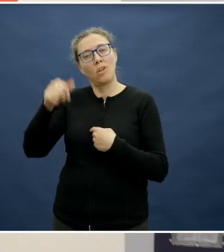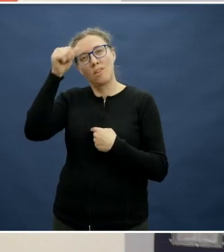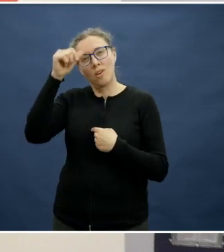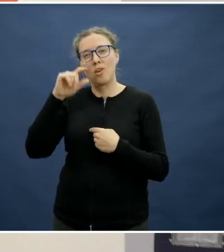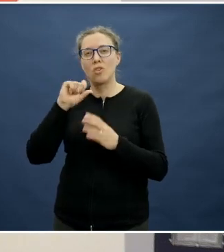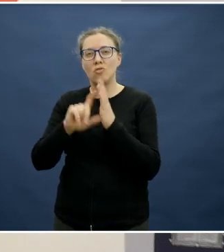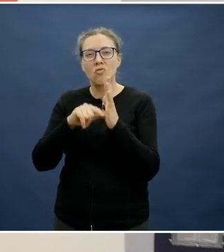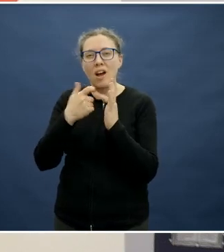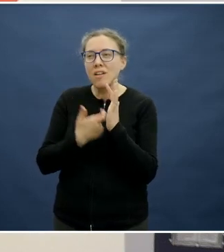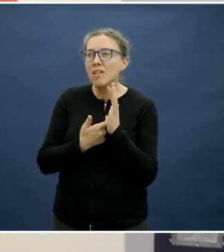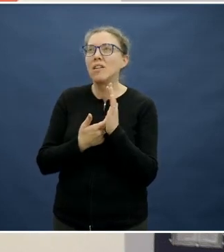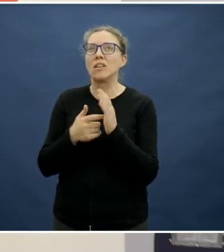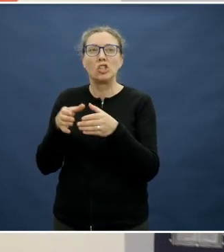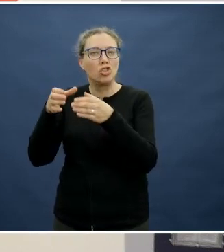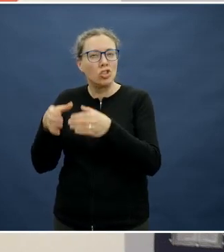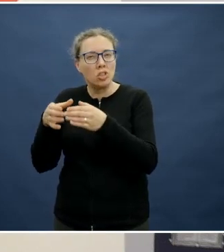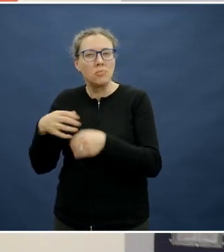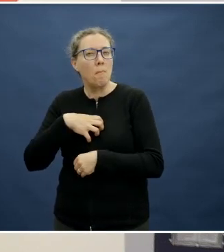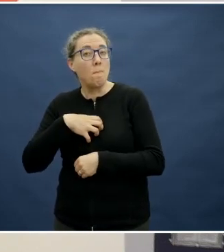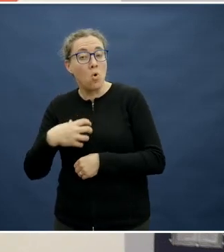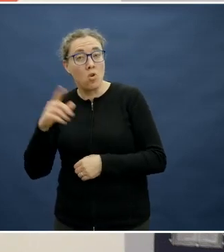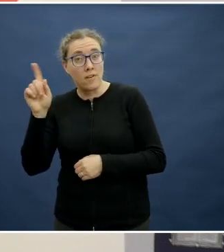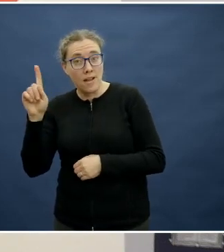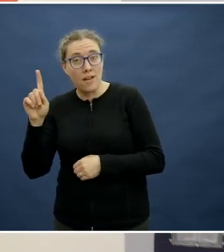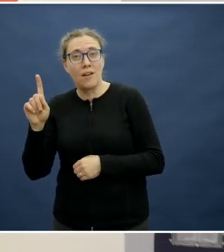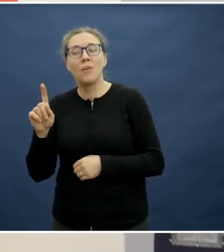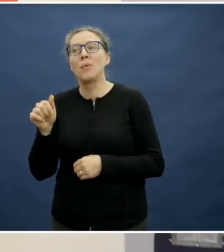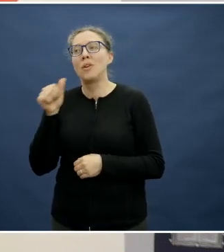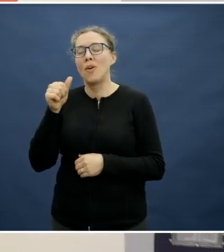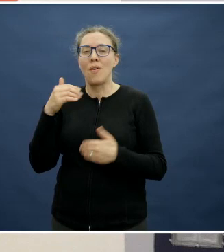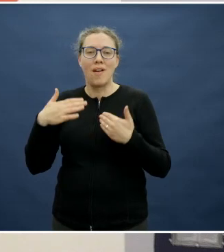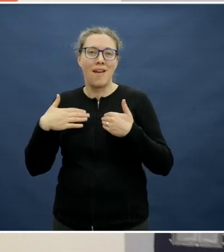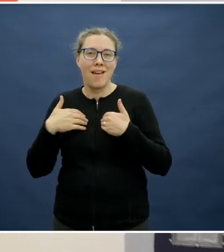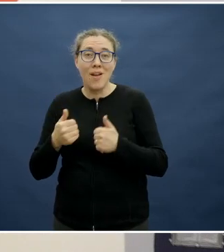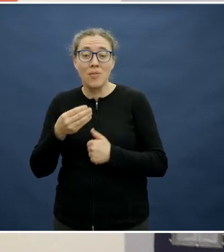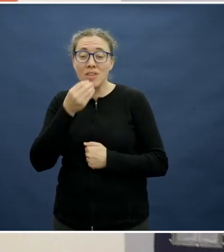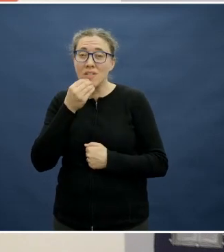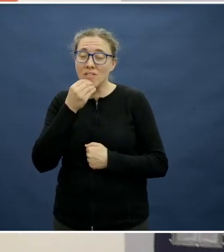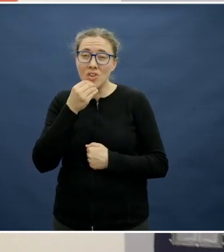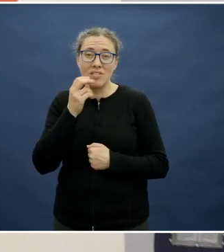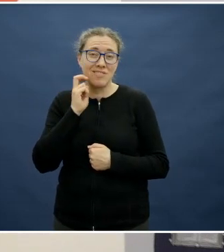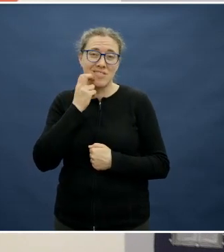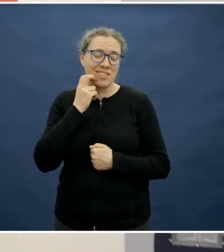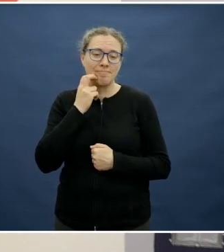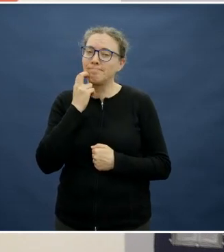and chips in the lunch box, because healthy foods such as nuts, most schools have a nut